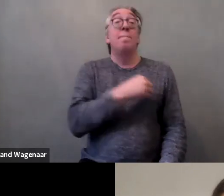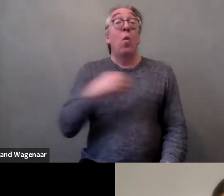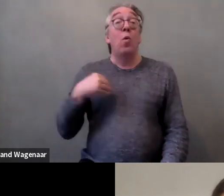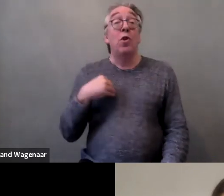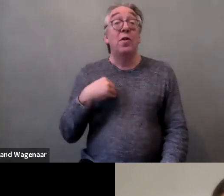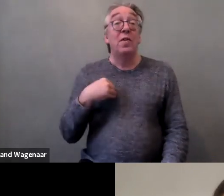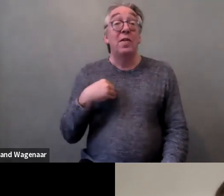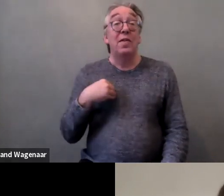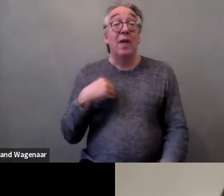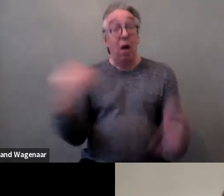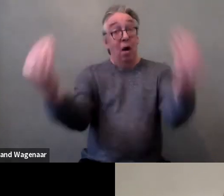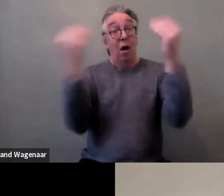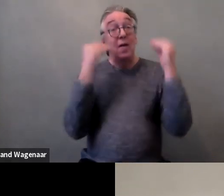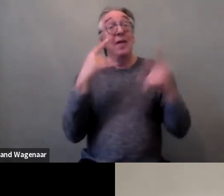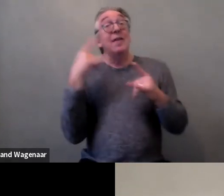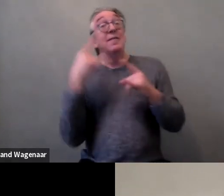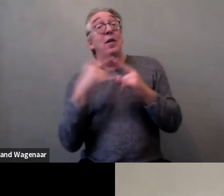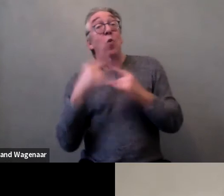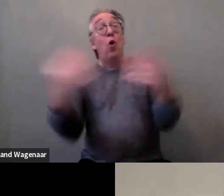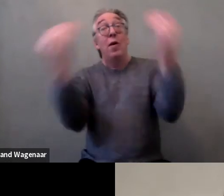We aren't taught body awareness.